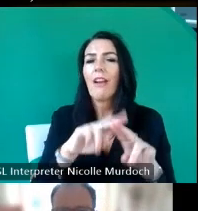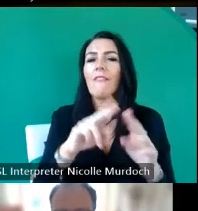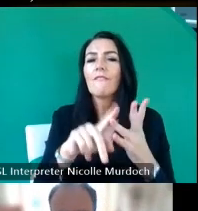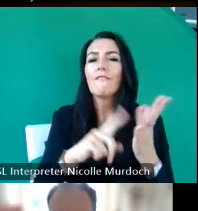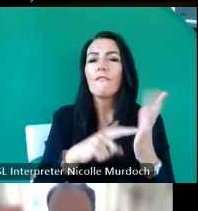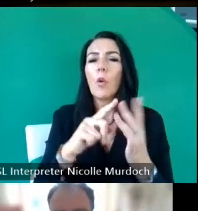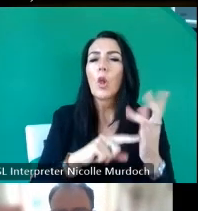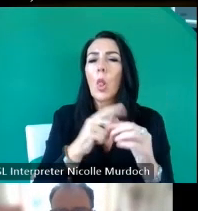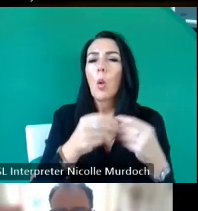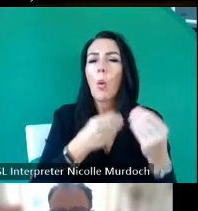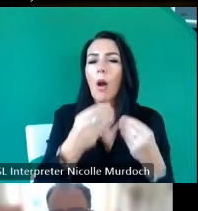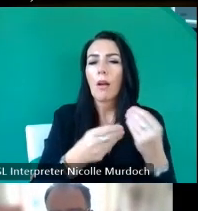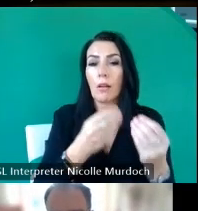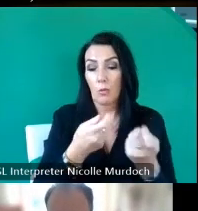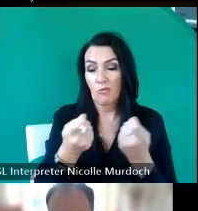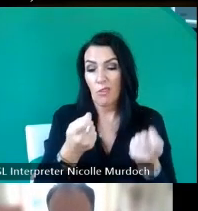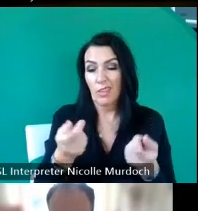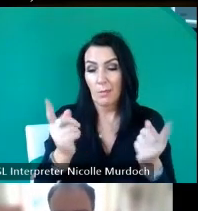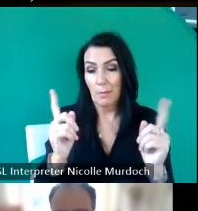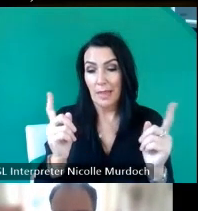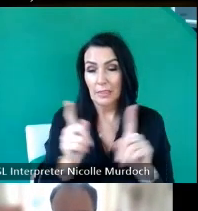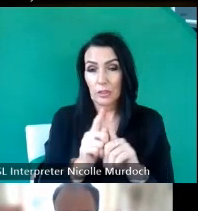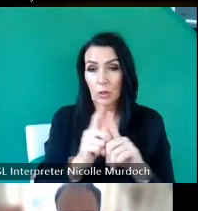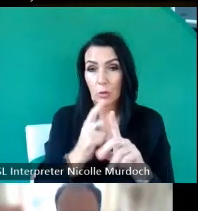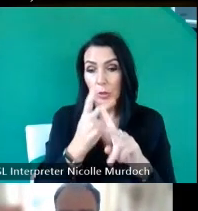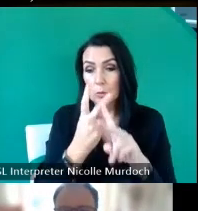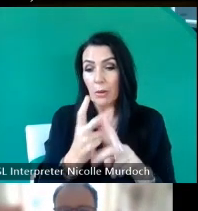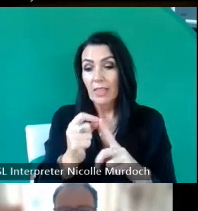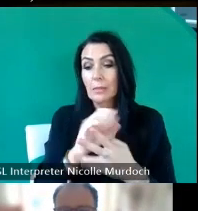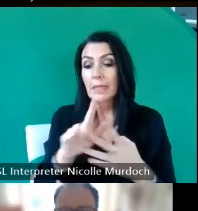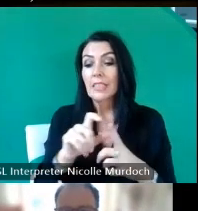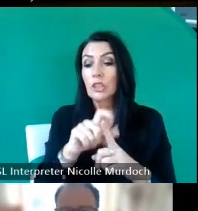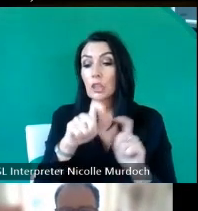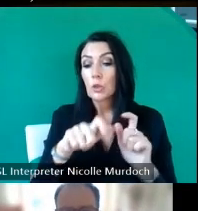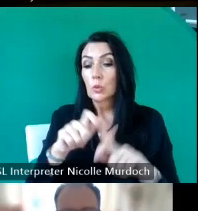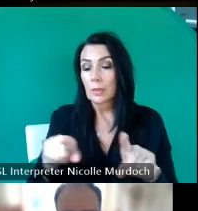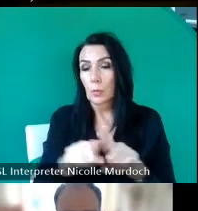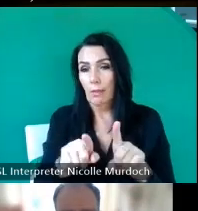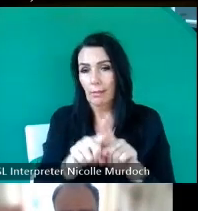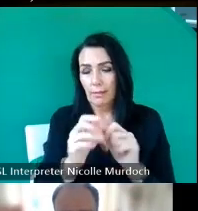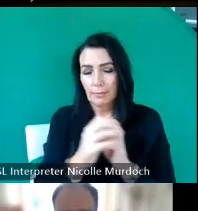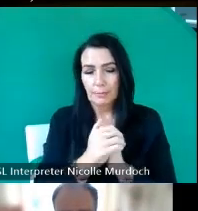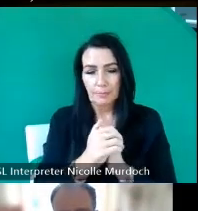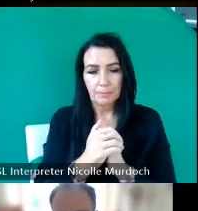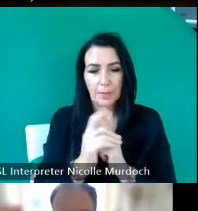a masters and we supervised PhD students Etc and but one of our big interests certainly my